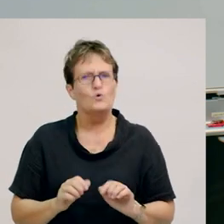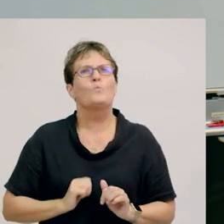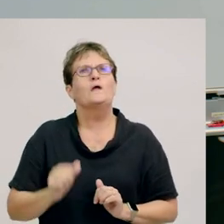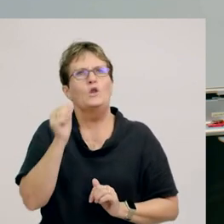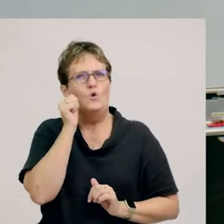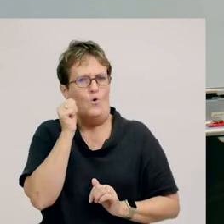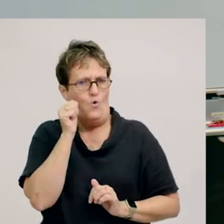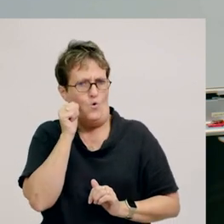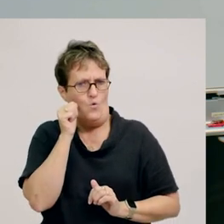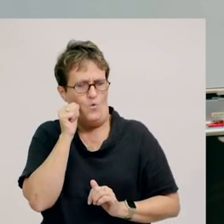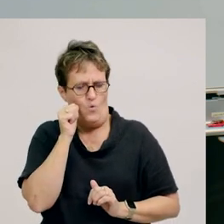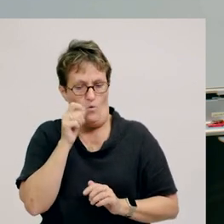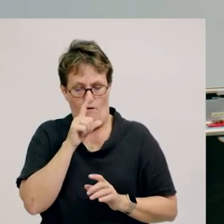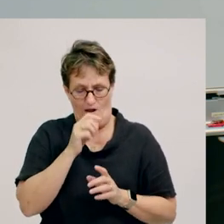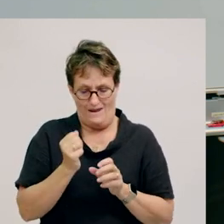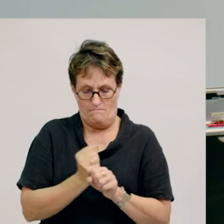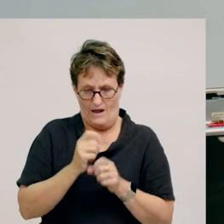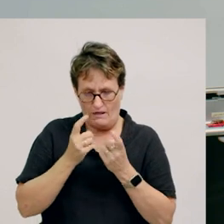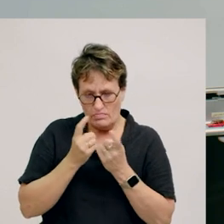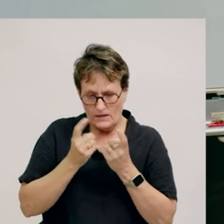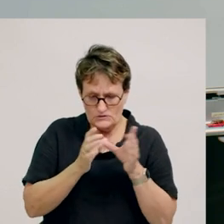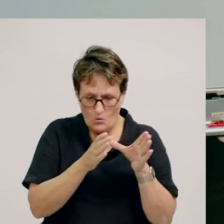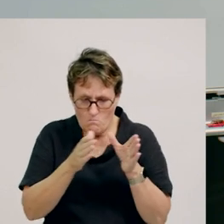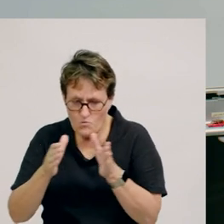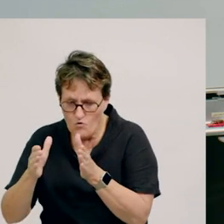We know now that we can make things move differently,